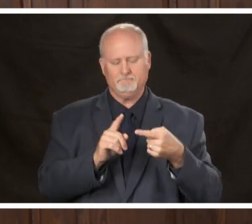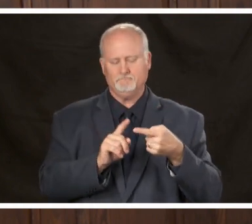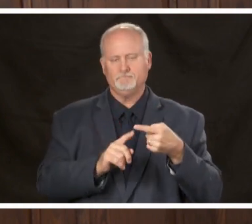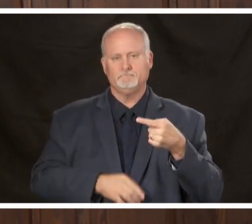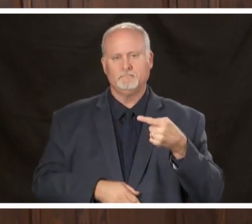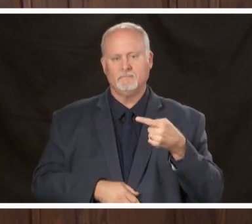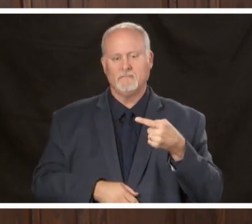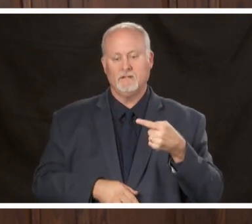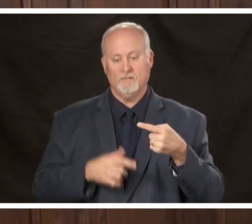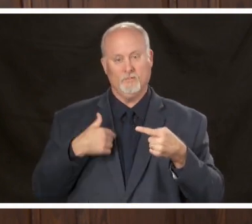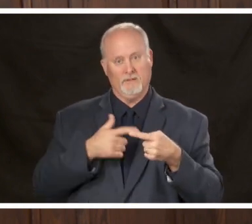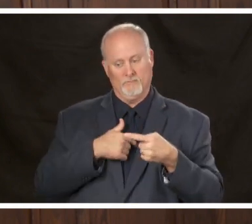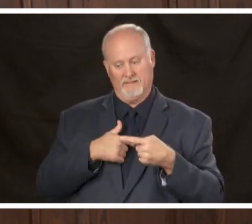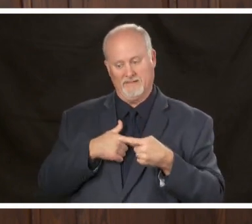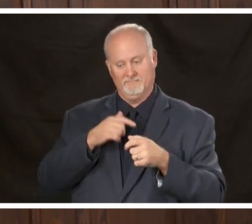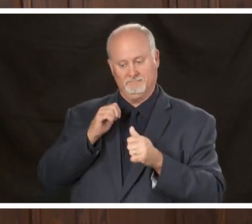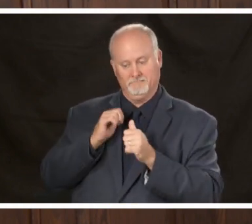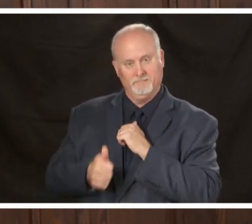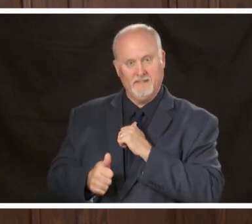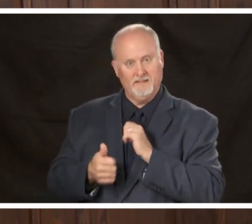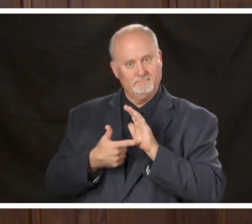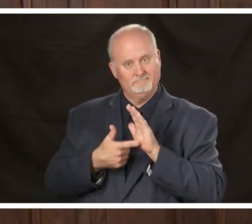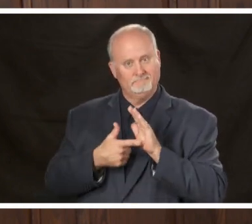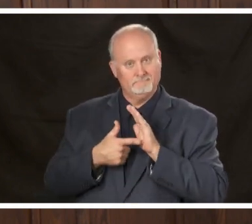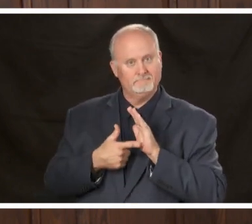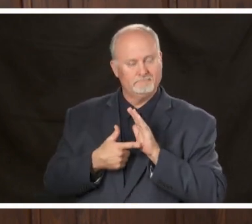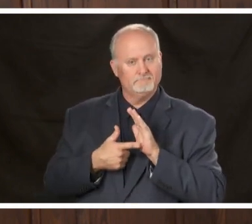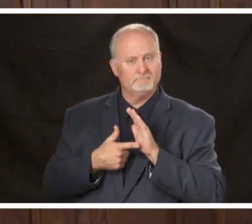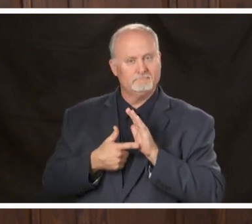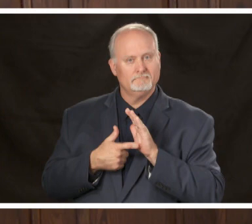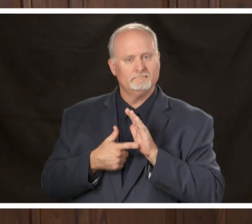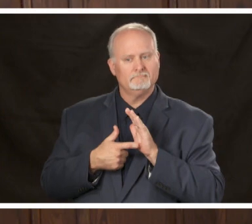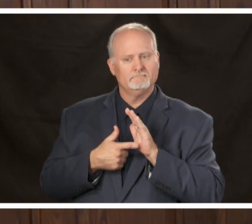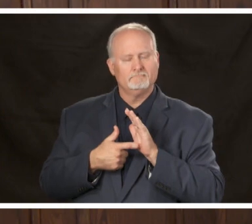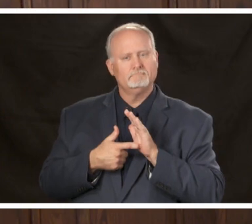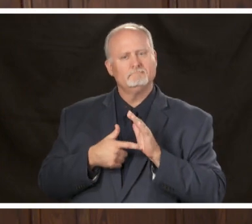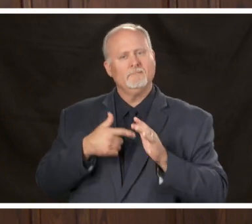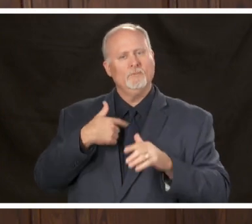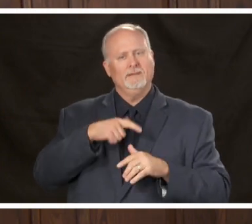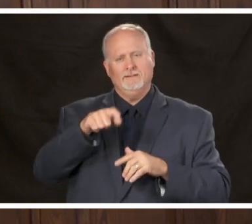actions we've taken there's been to send a clear message to people that this is